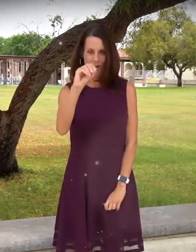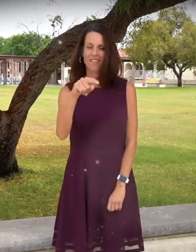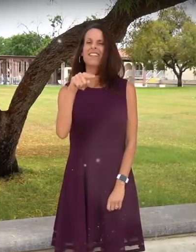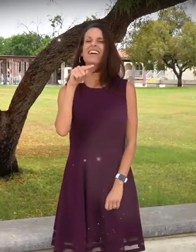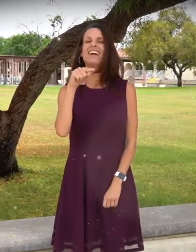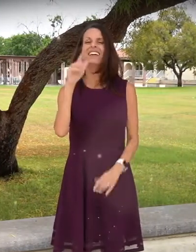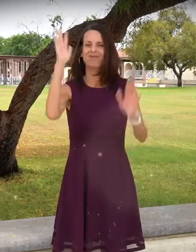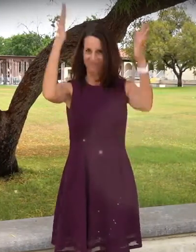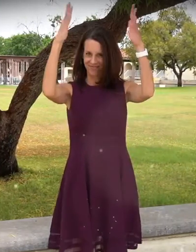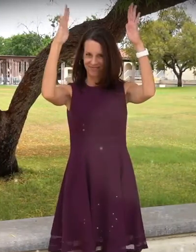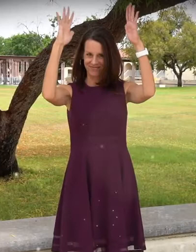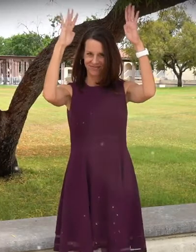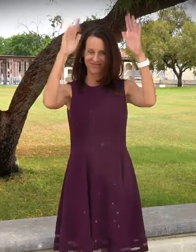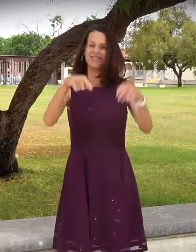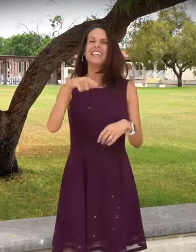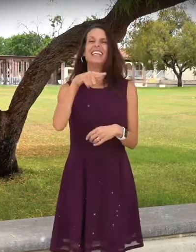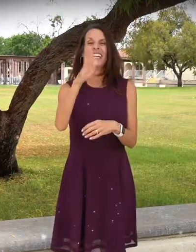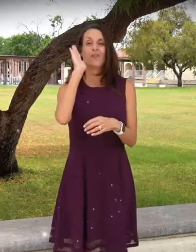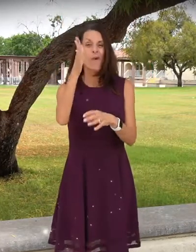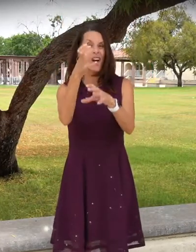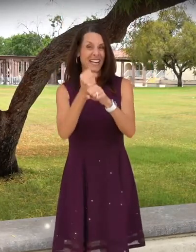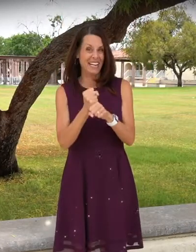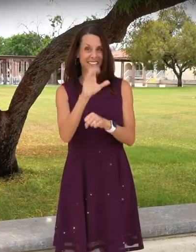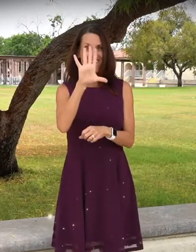GREAT JOB YOU WILL BE RECEIVING $50